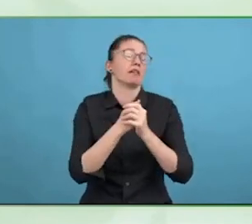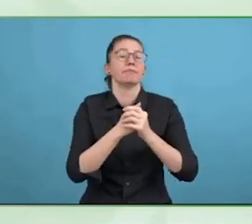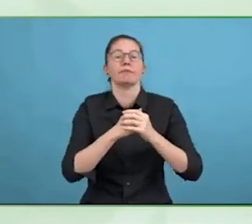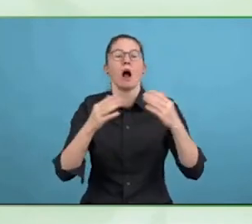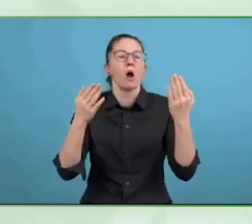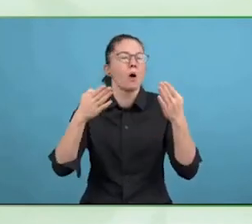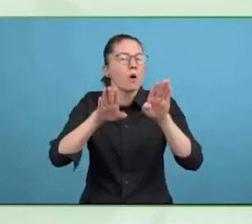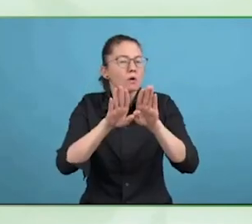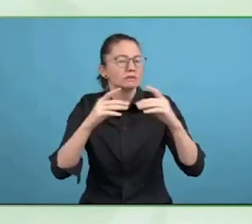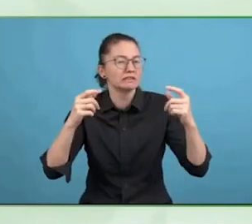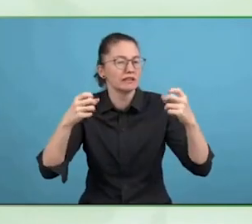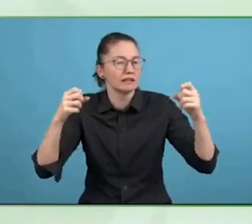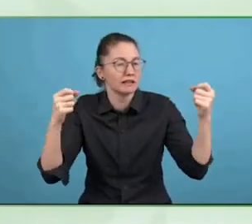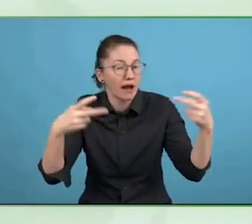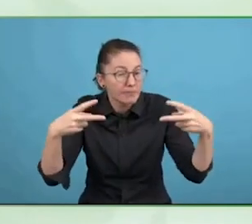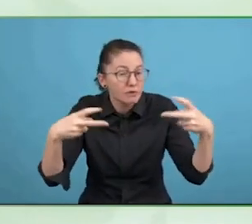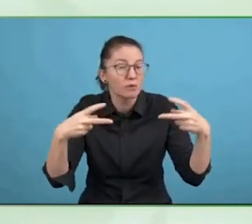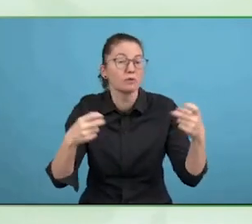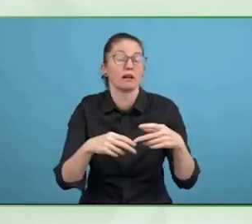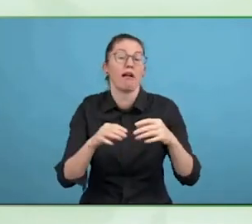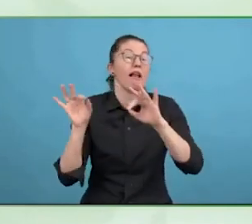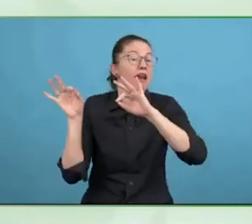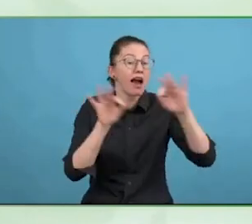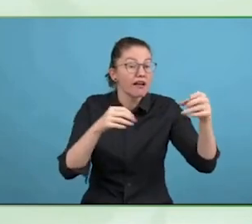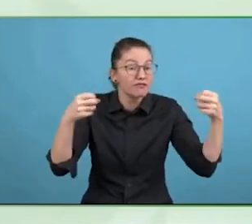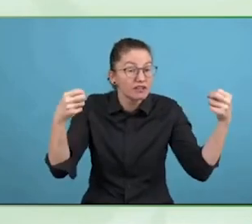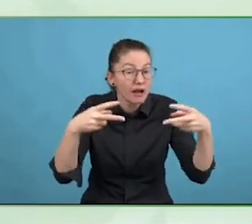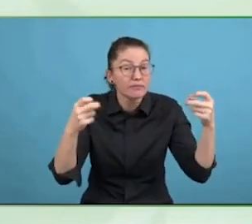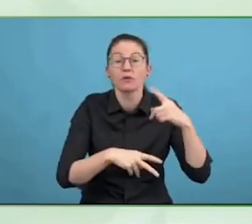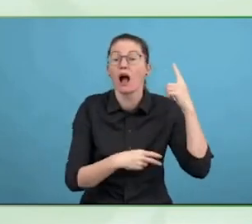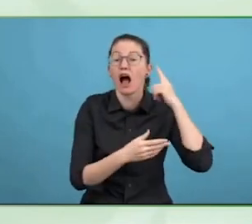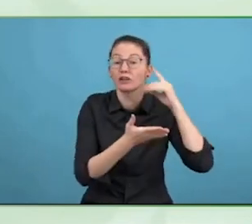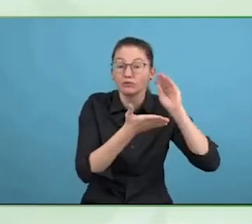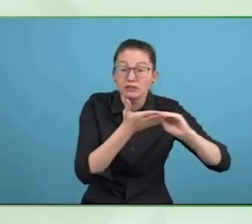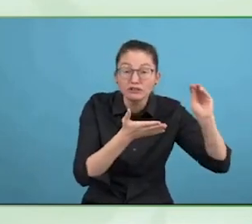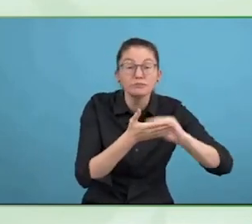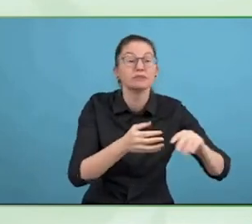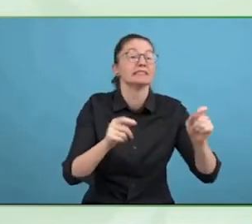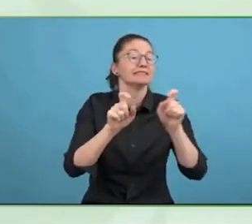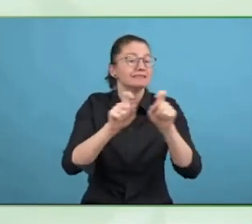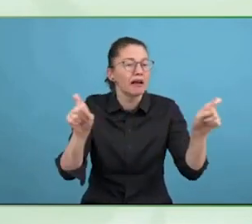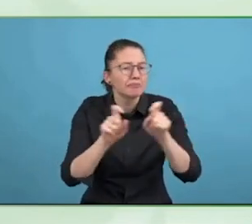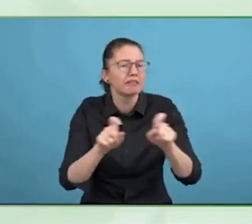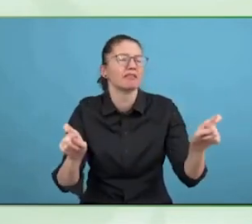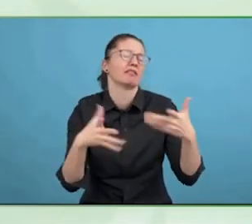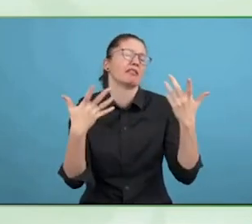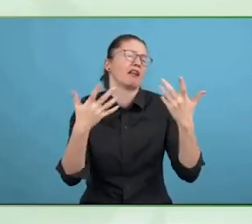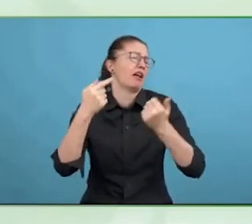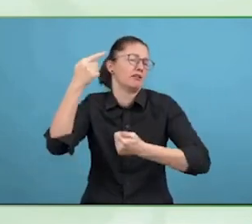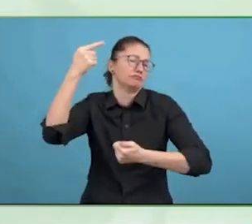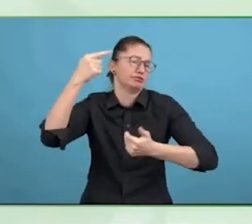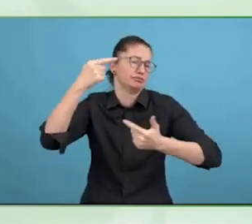consume content in different ways and we need to enable that. As a content publisher, we would hope to think of it that way.